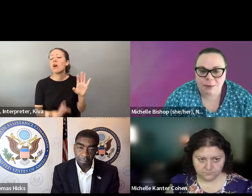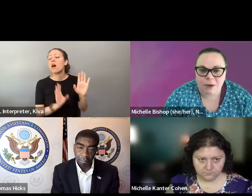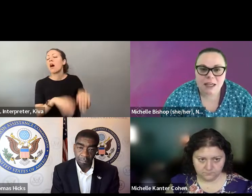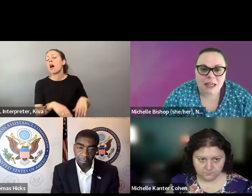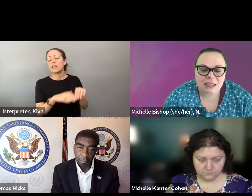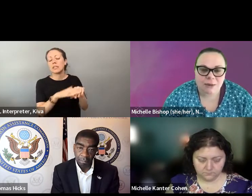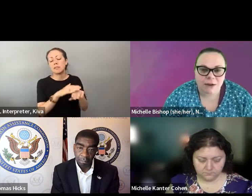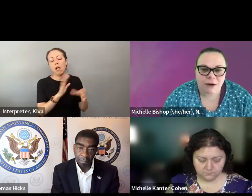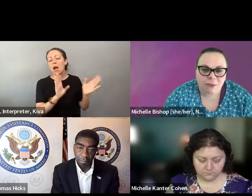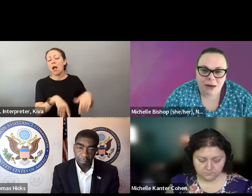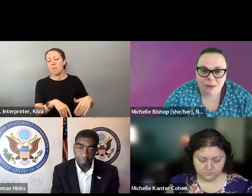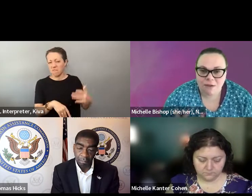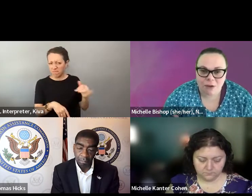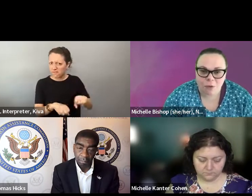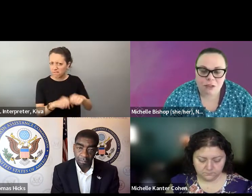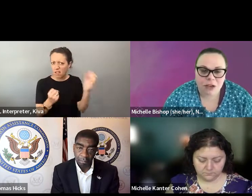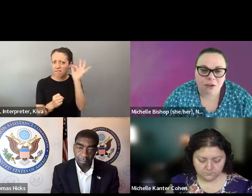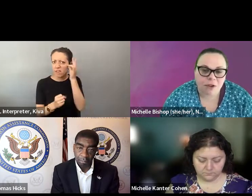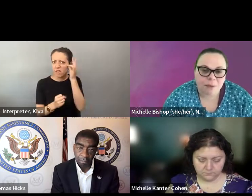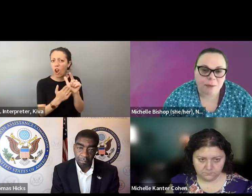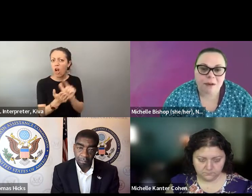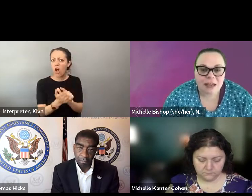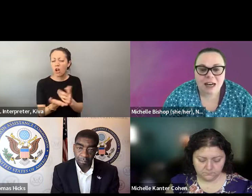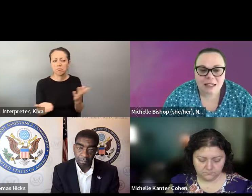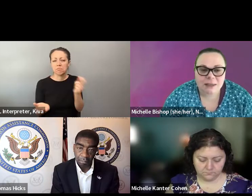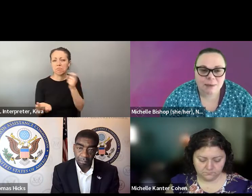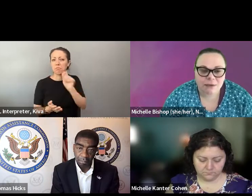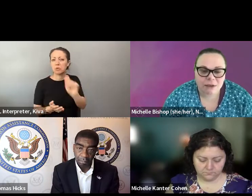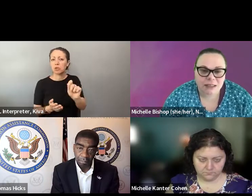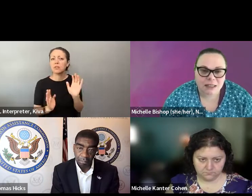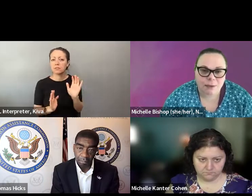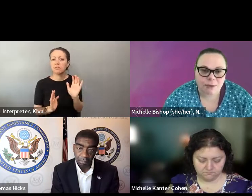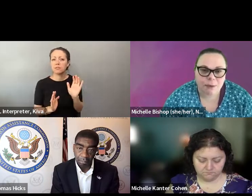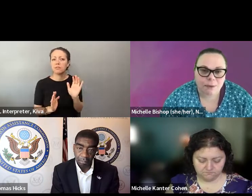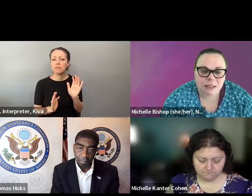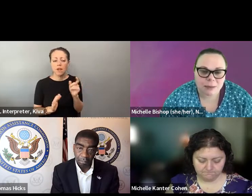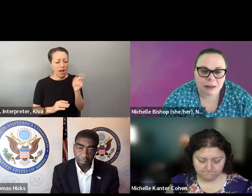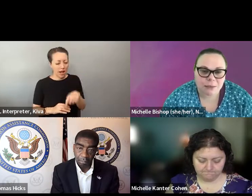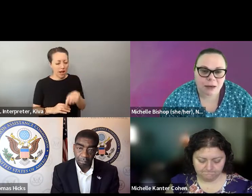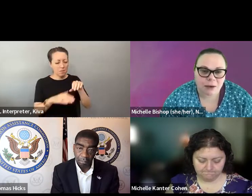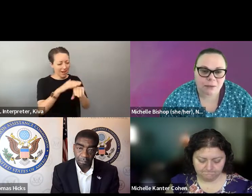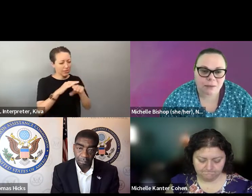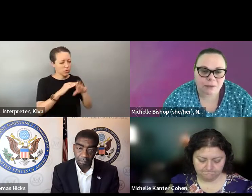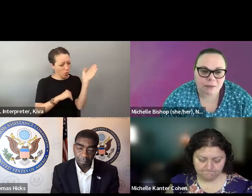accessible, that there is a legal violation there that needs to be dealt with. We can't say we can't make it accessible until we figure out a way to make it feel more Full stop and if it's not made fully accessible that there there is a legal violation there that needs to be dealt with we can't say we can't make it accessible until we figure out a way to make it feel more secure for other people it has to be made fully accessible